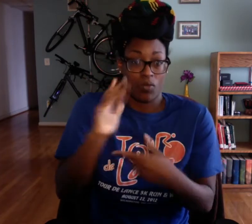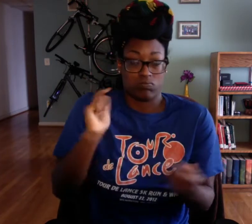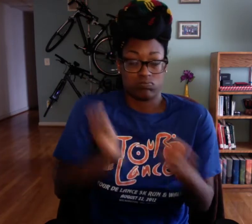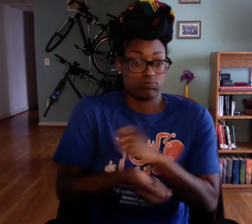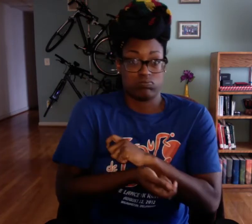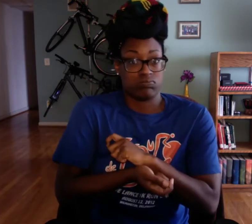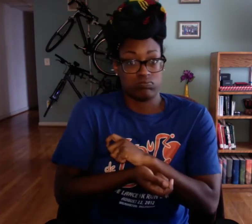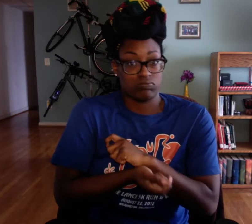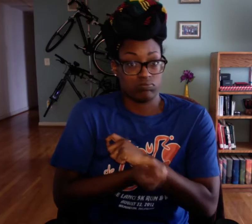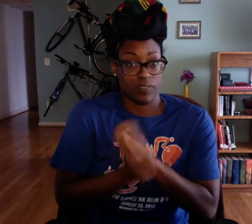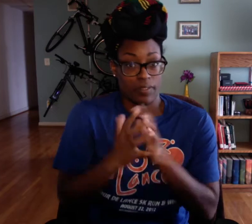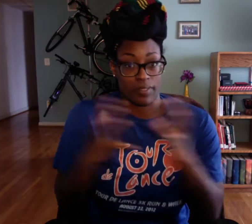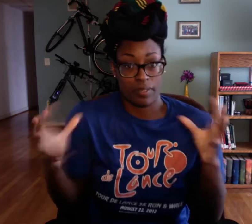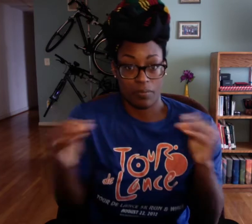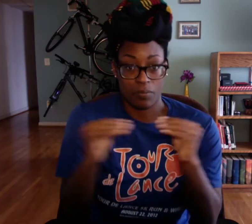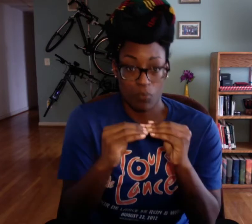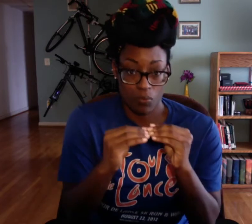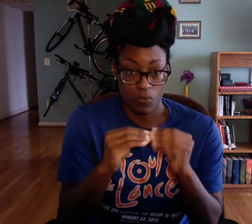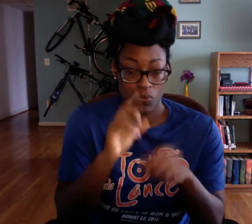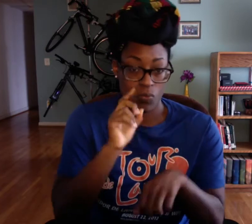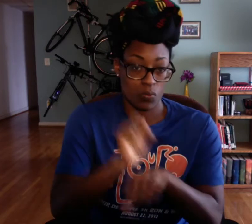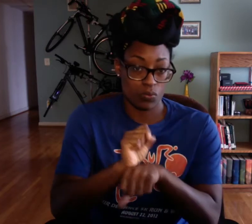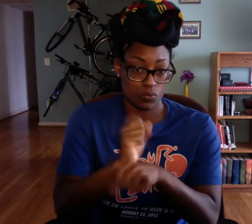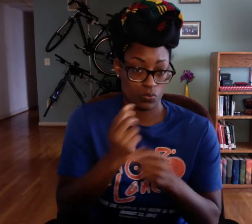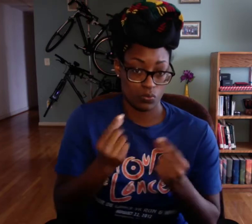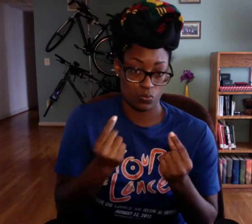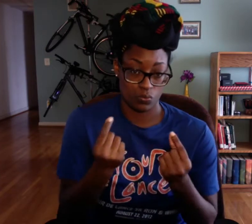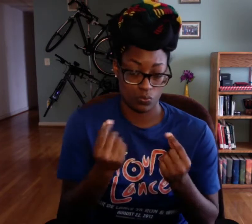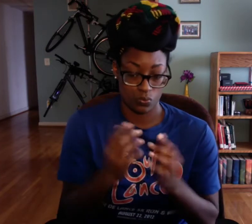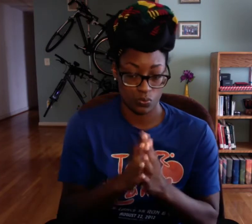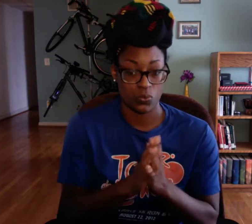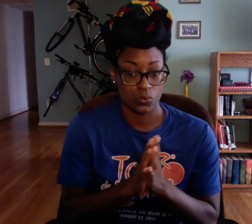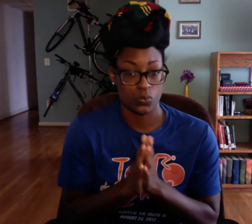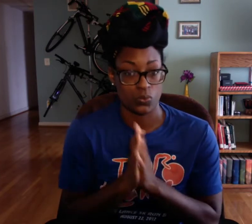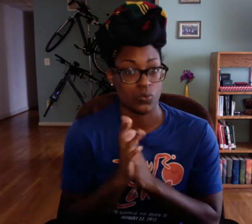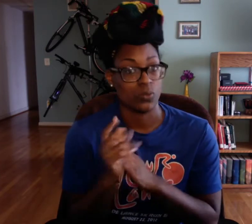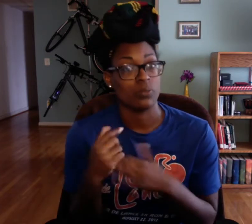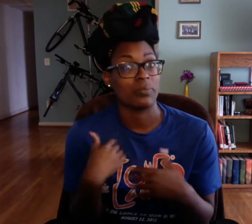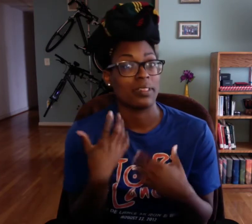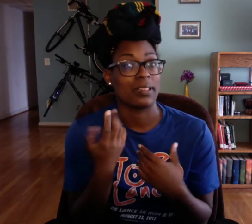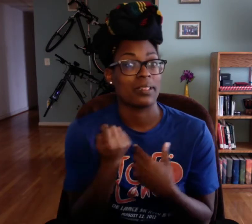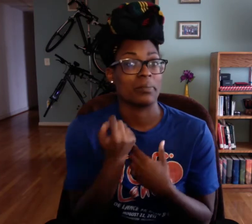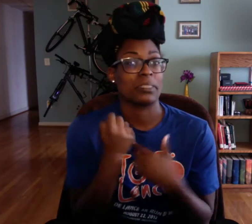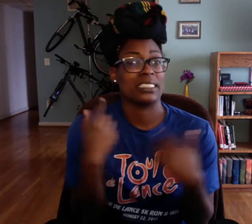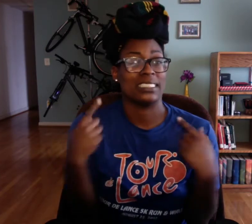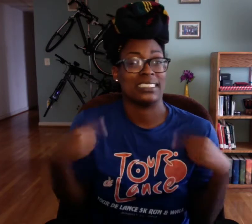But I think that next week all of that will change. I'll be doing a lot more, a lot more homework.